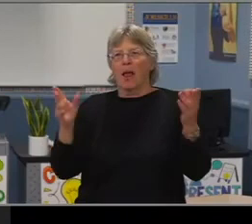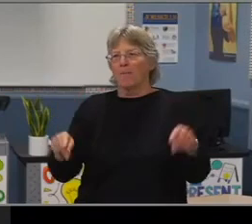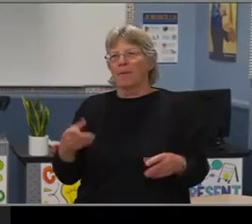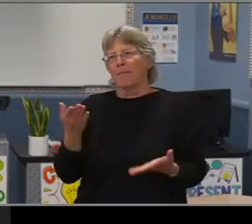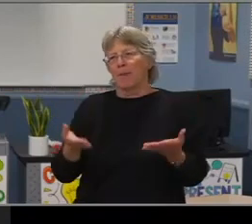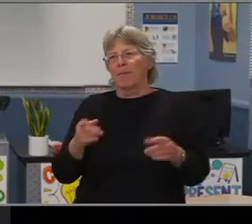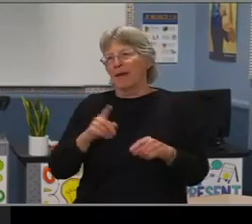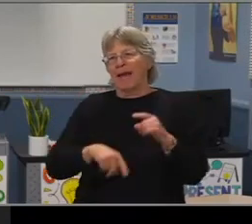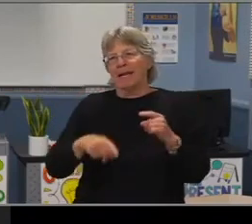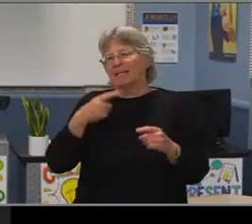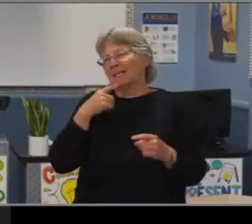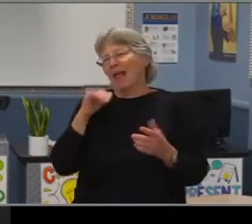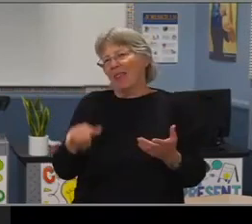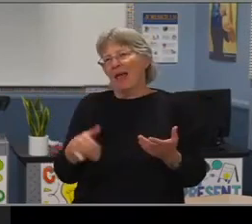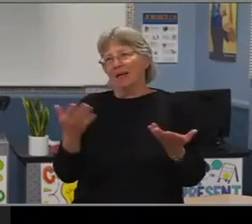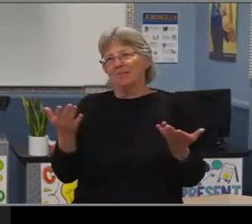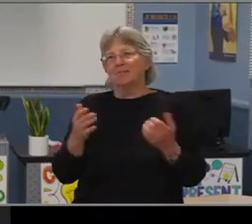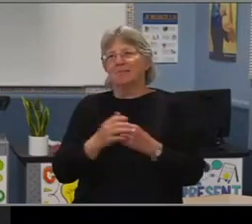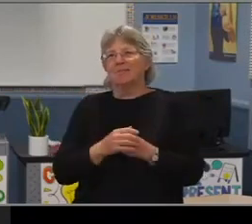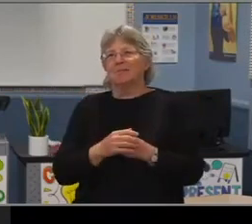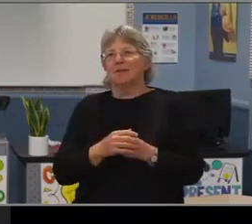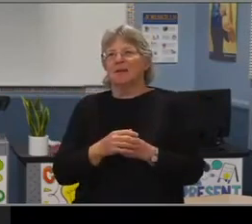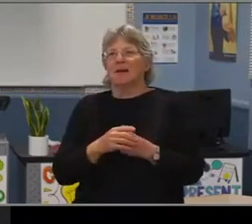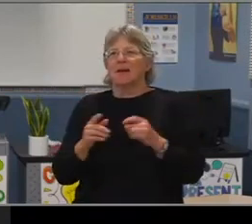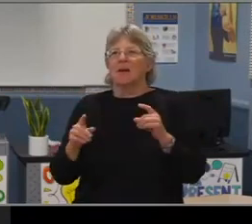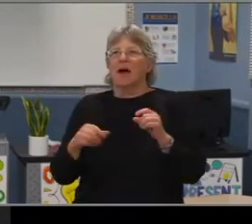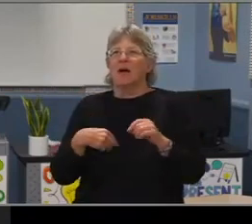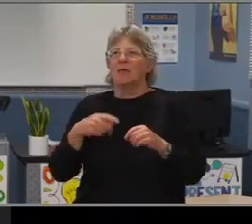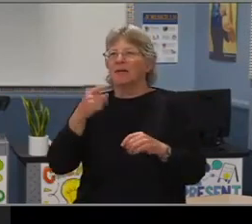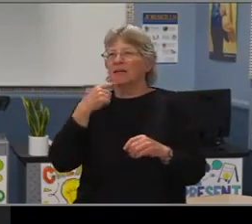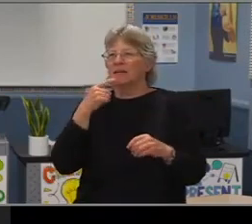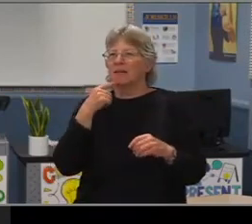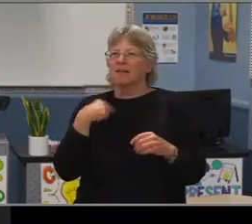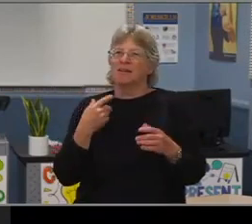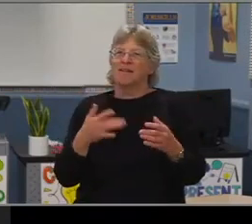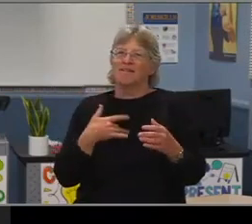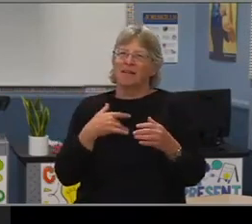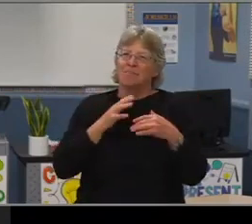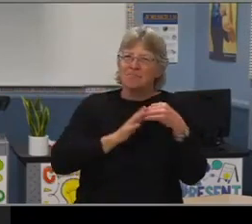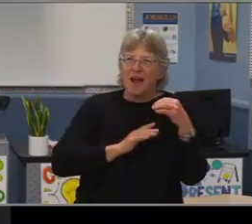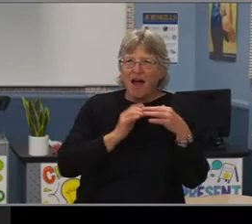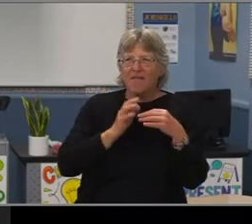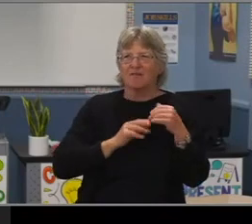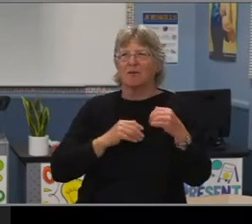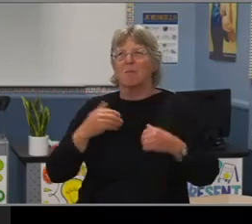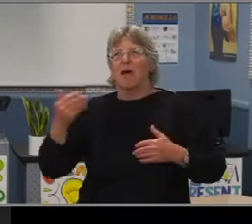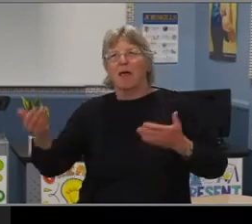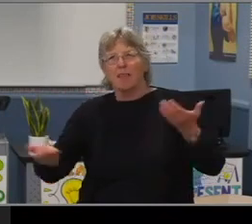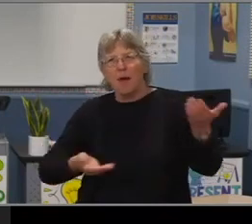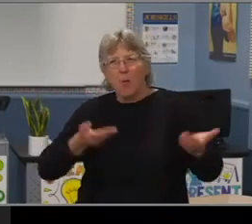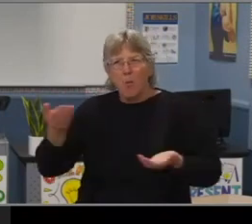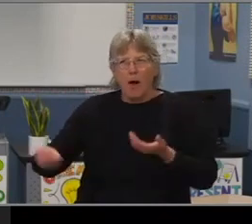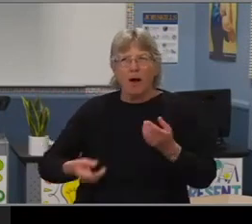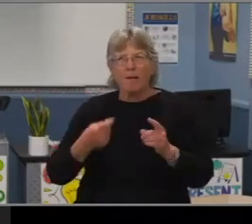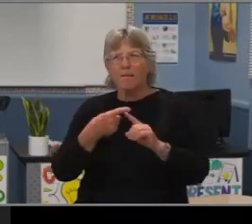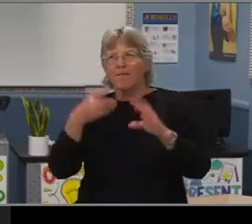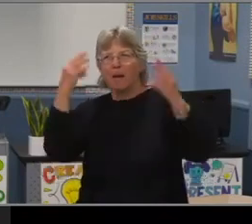So I would just say the comforting and the welcoming of teachers reaching out to us and letting us know